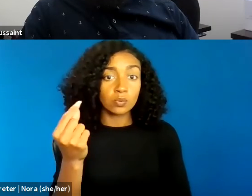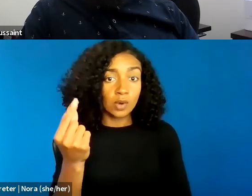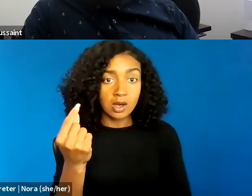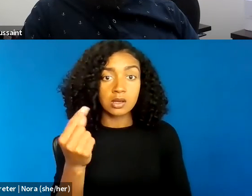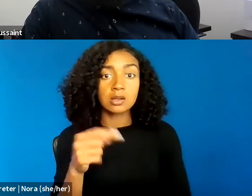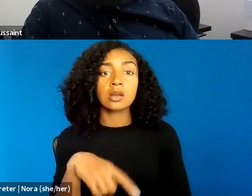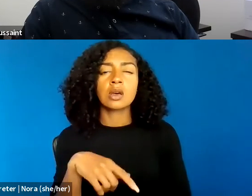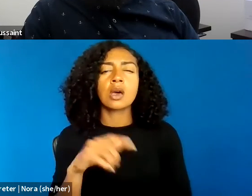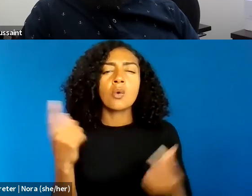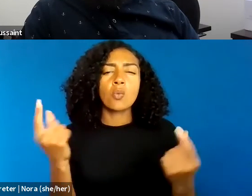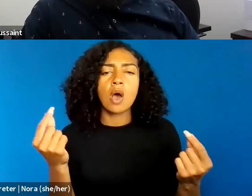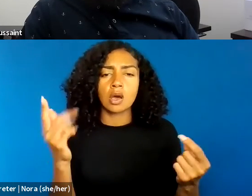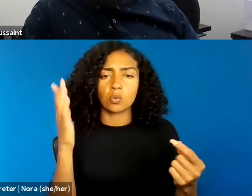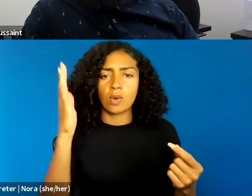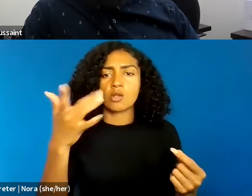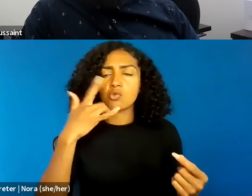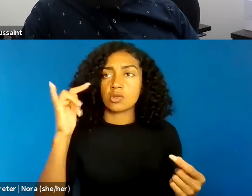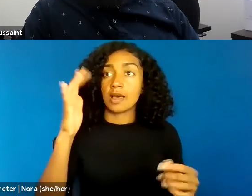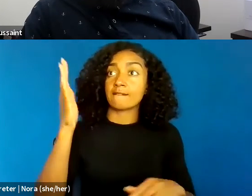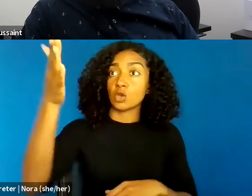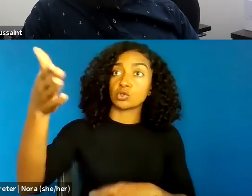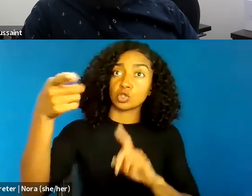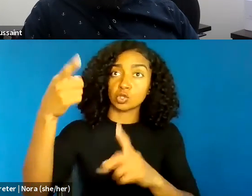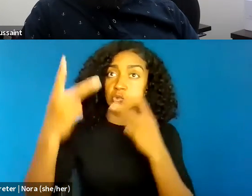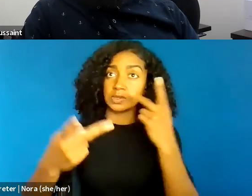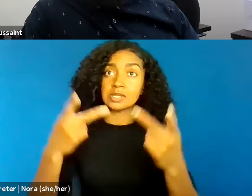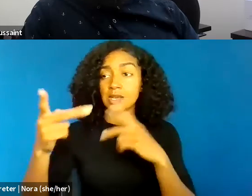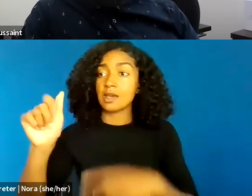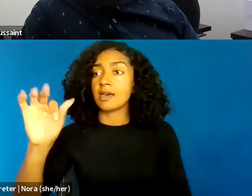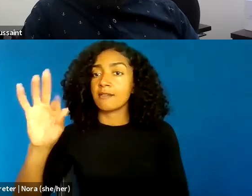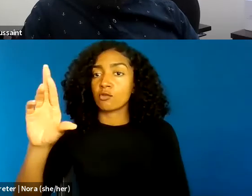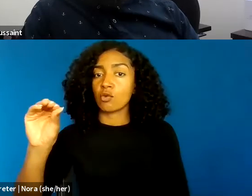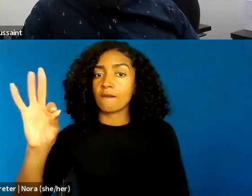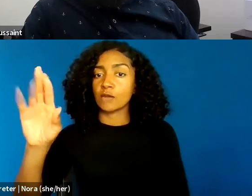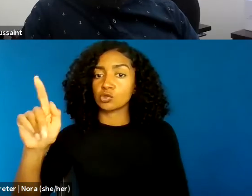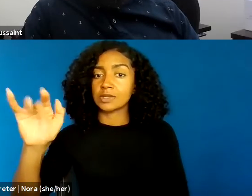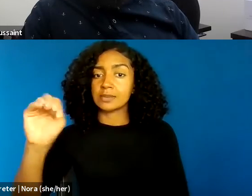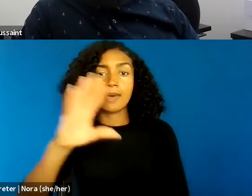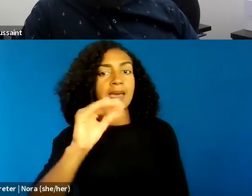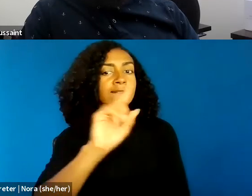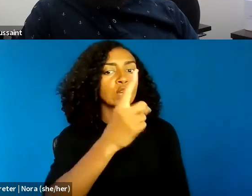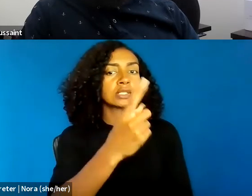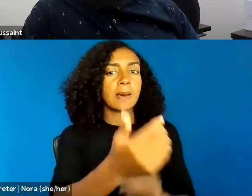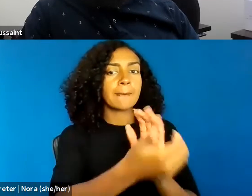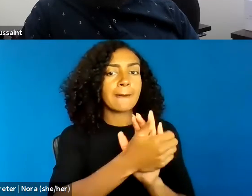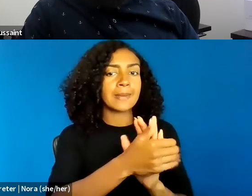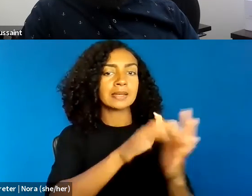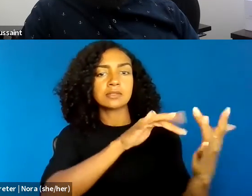for the intersection of Afrofuturism and First Amendment scholarship, if and when different states succeed